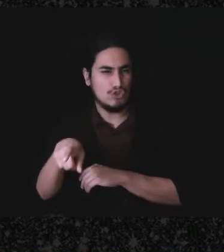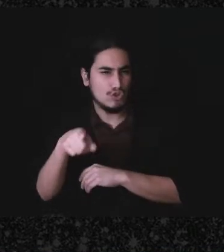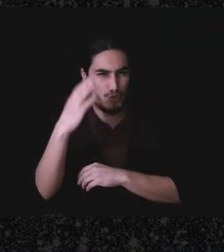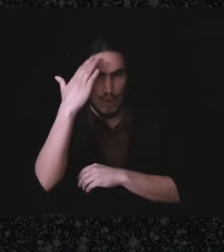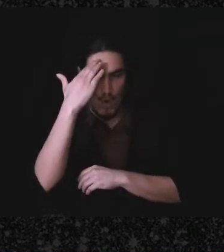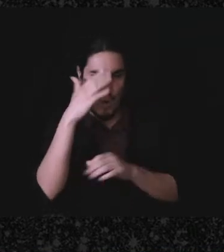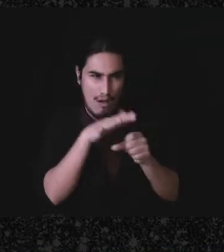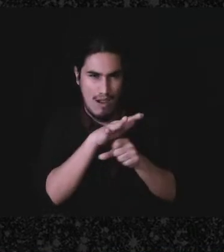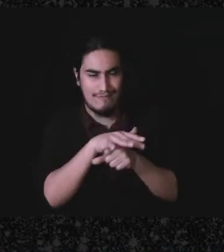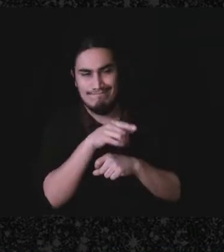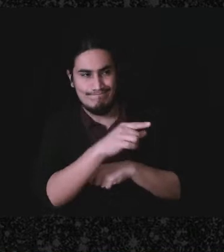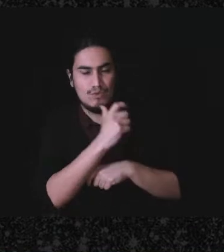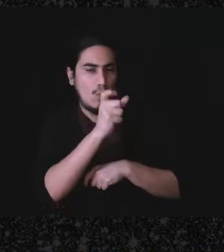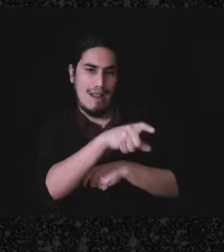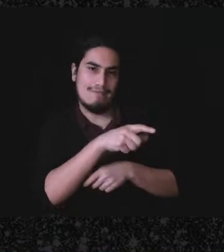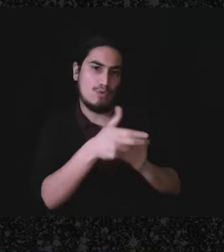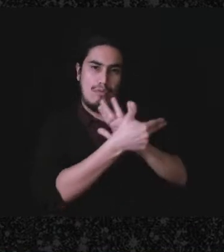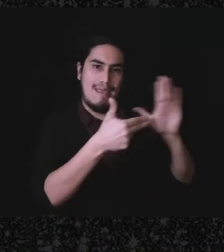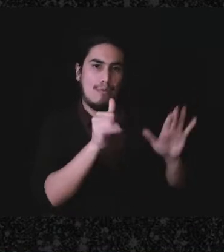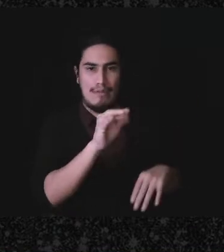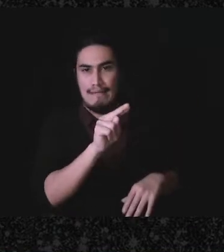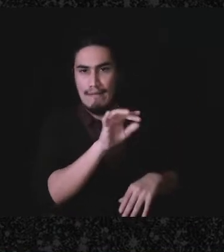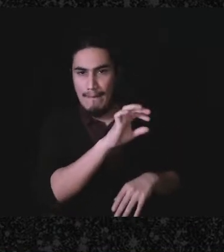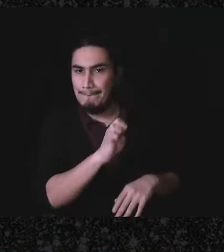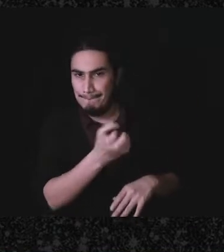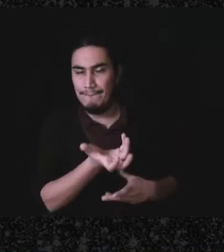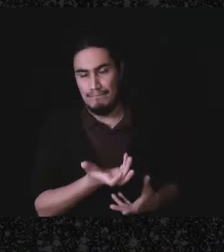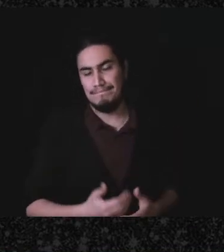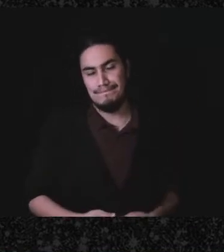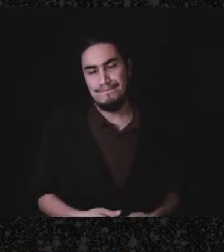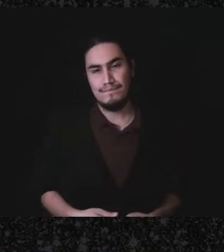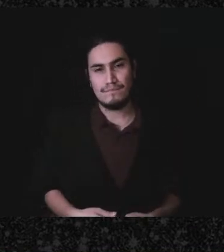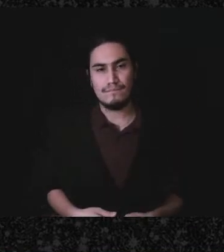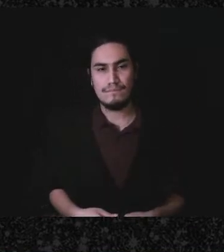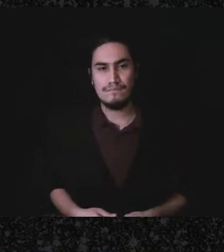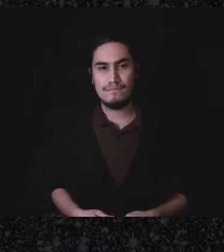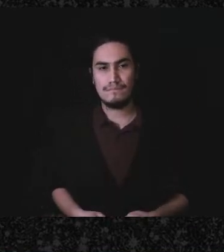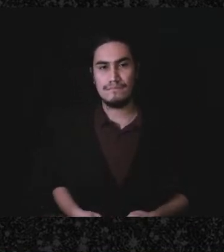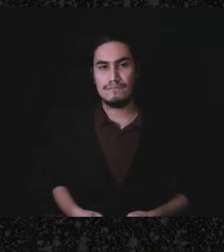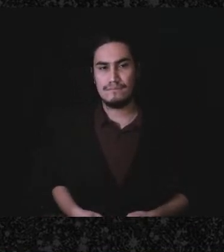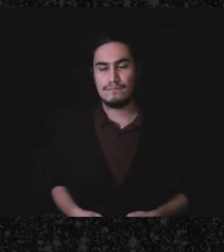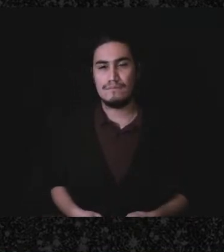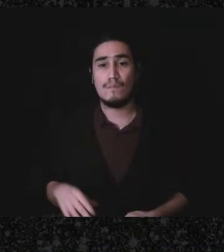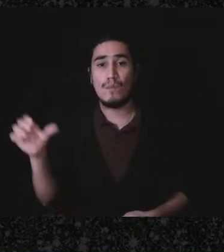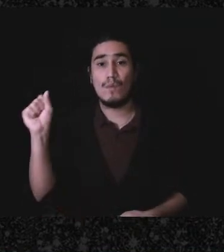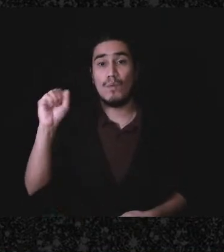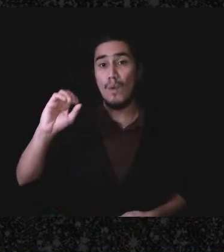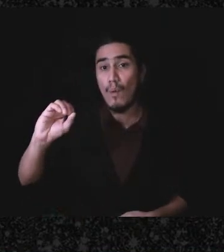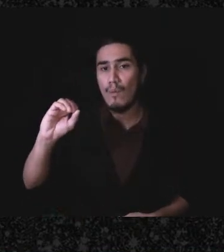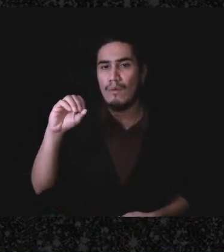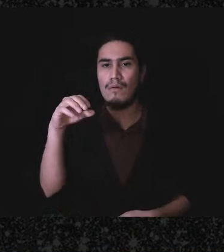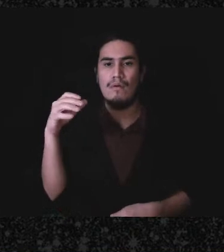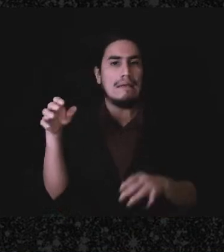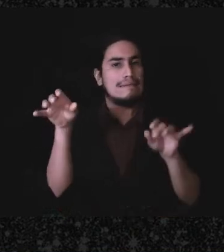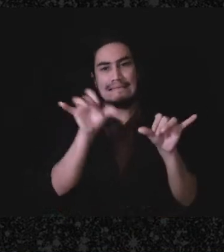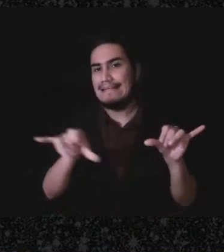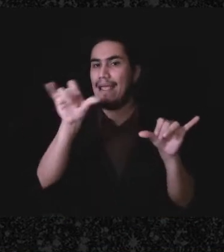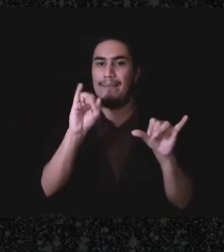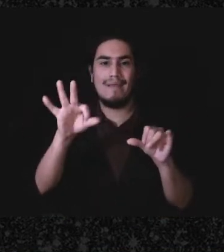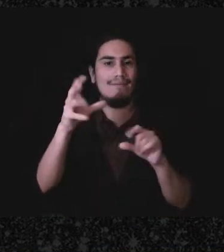reported on the tax return. Soo if the same thing - if you get audited you may just want to contact